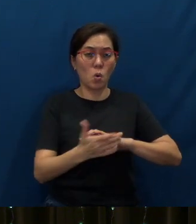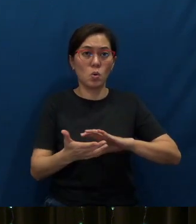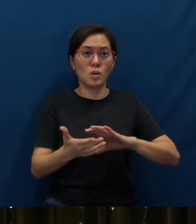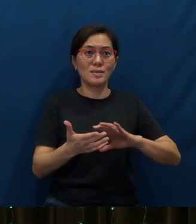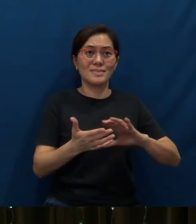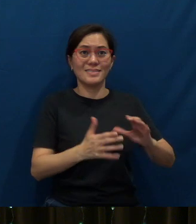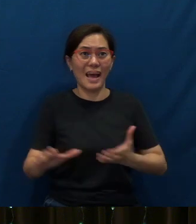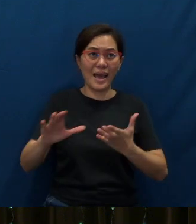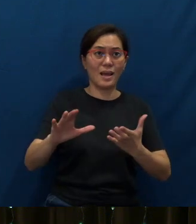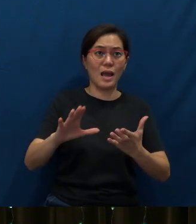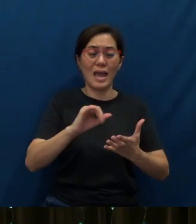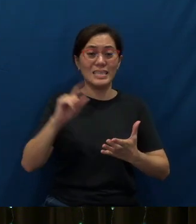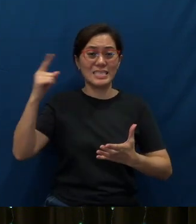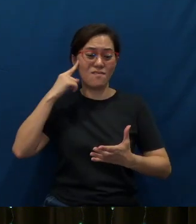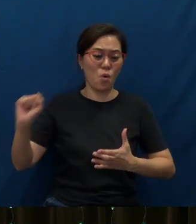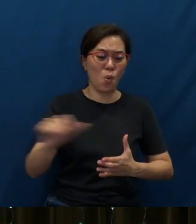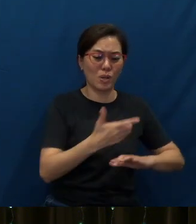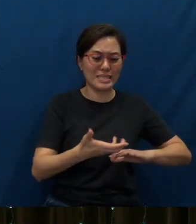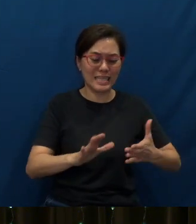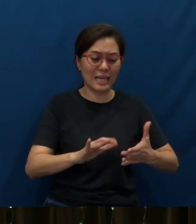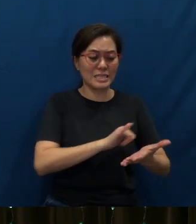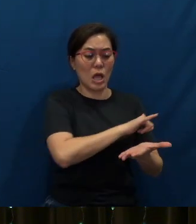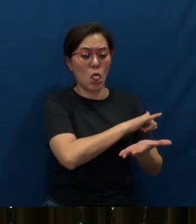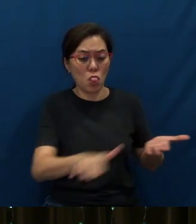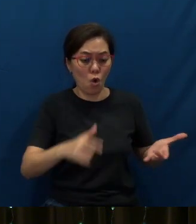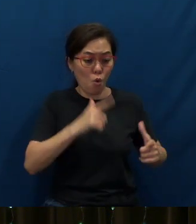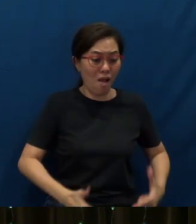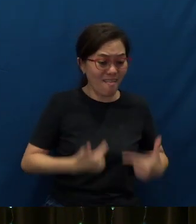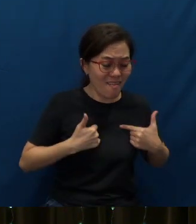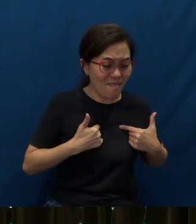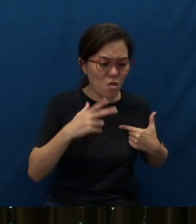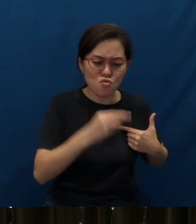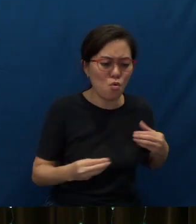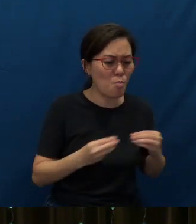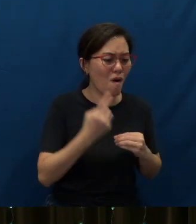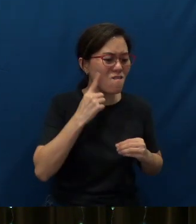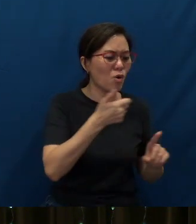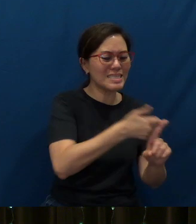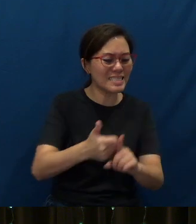And he died for all, that those who live should no longer live for themselves